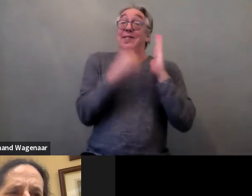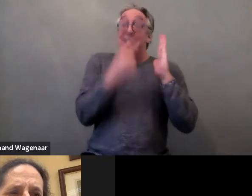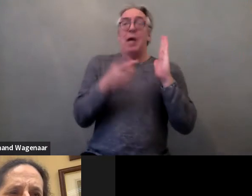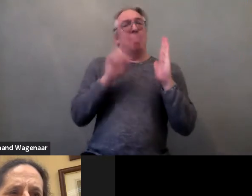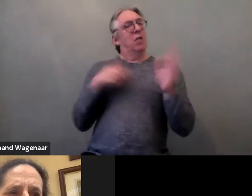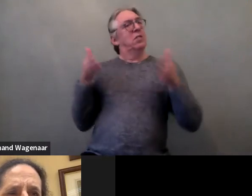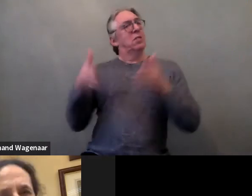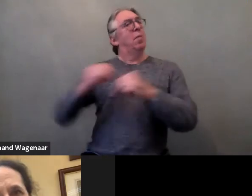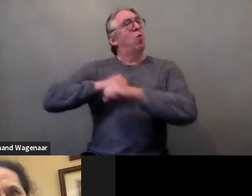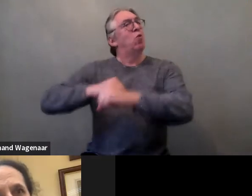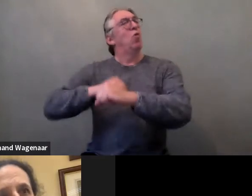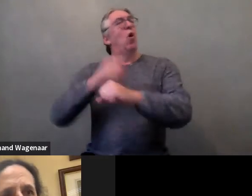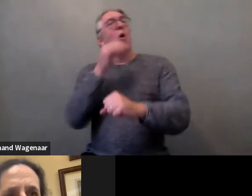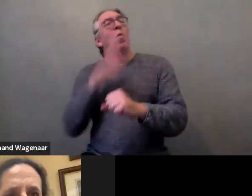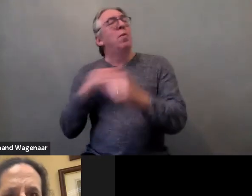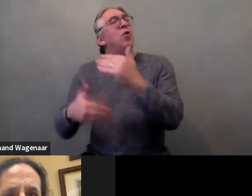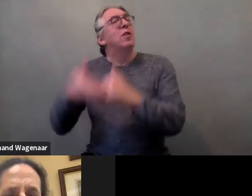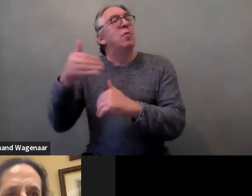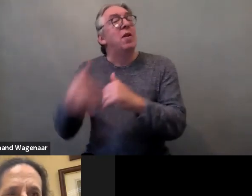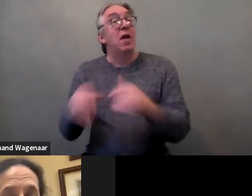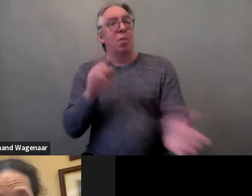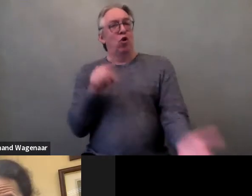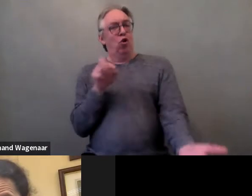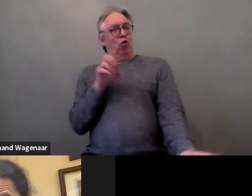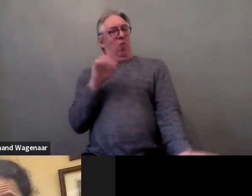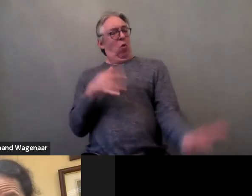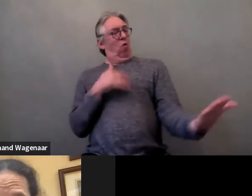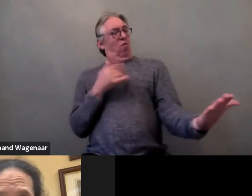but it seems that the shelters and other counselling service,